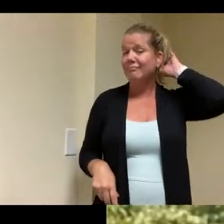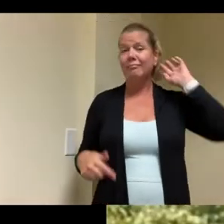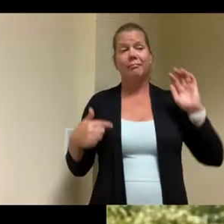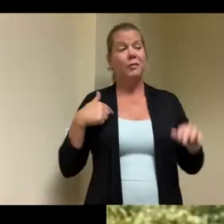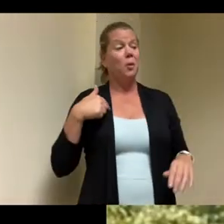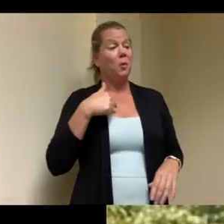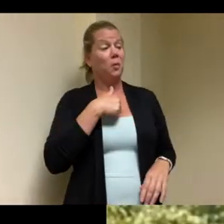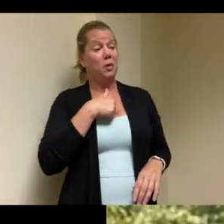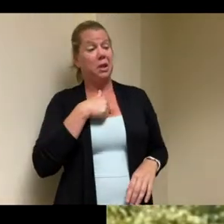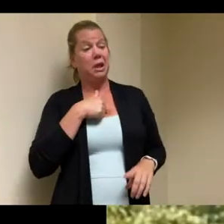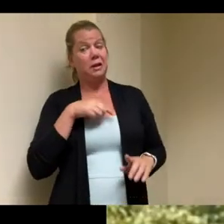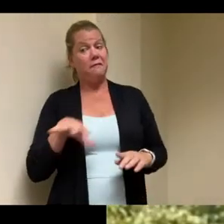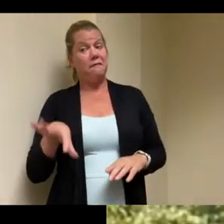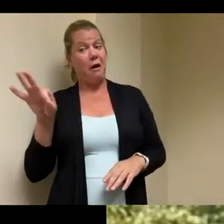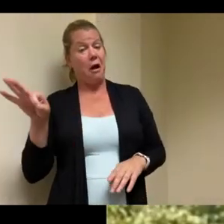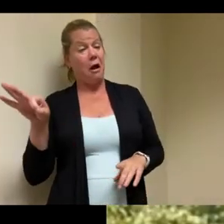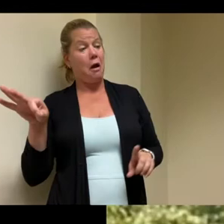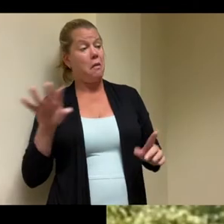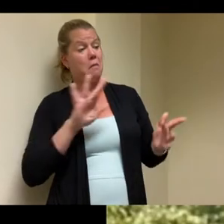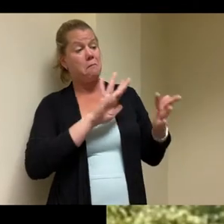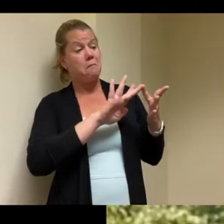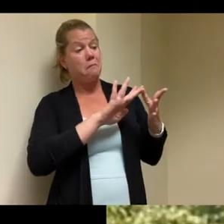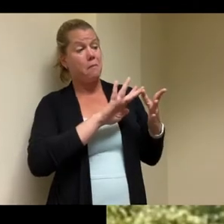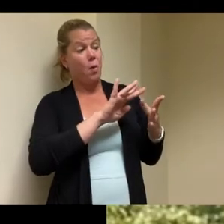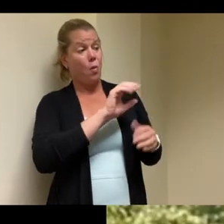site that fits your needs and we had been